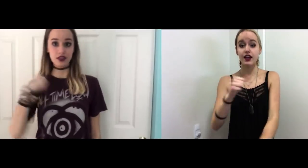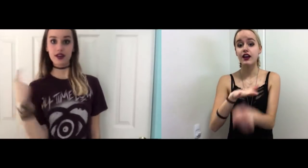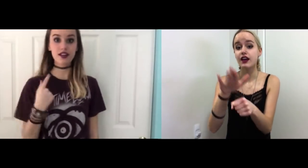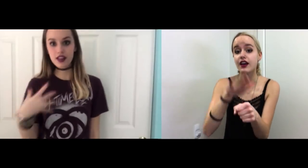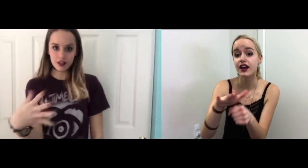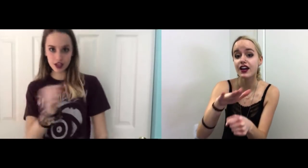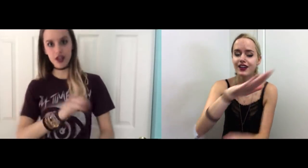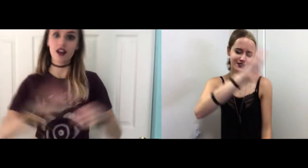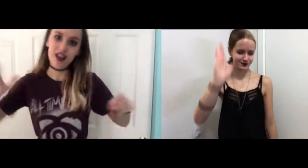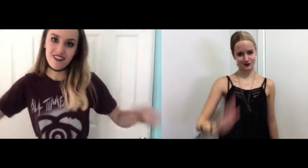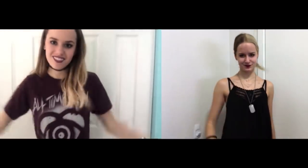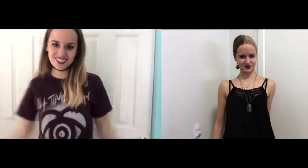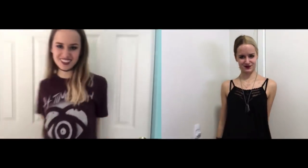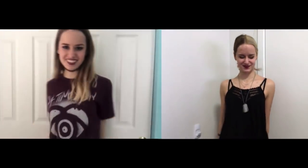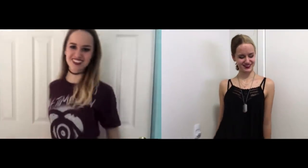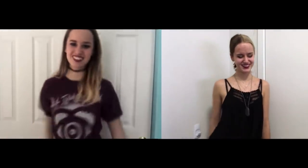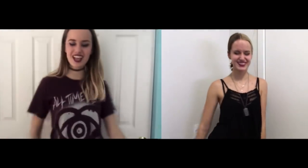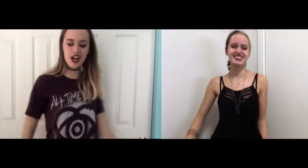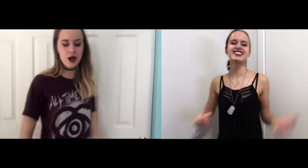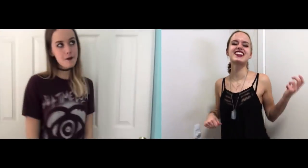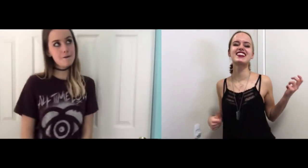Don't think I'll ever get enough (Don't think I'll ever get enough)